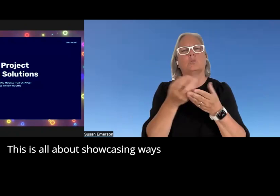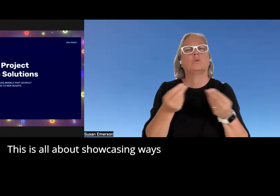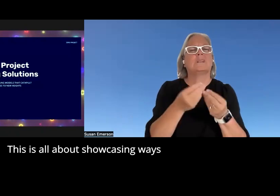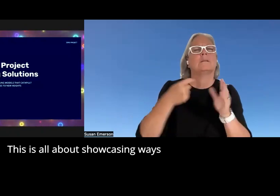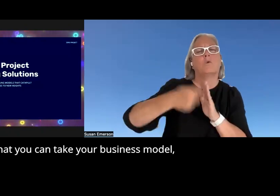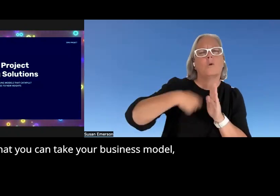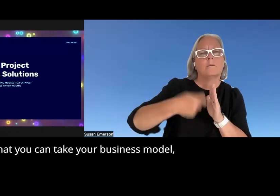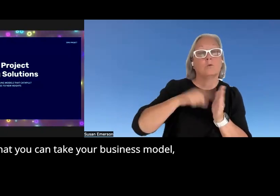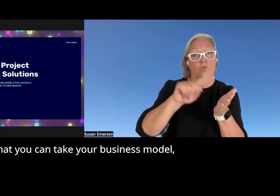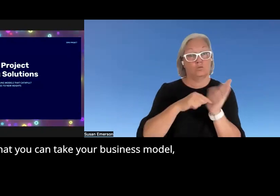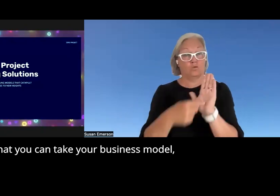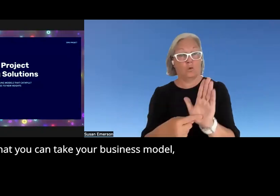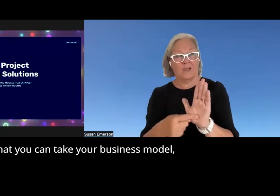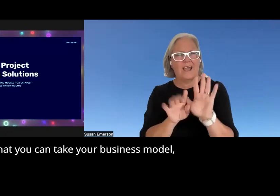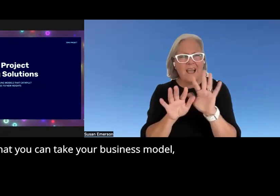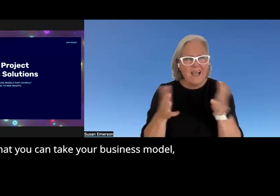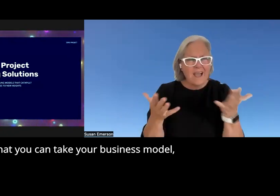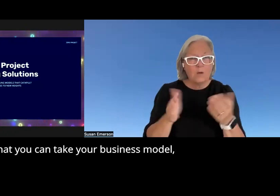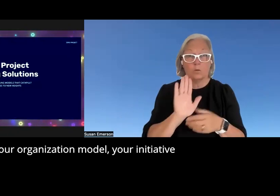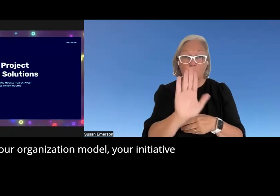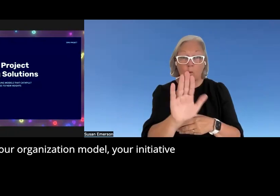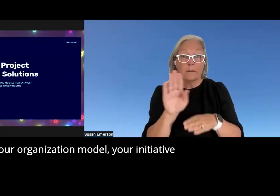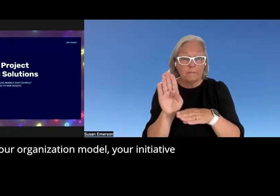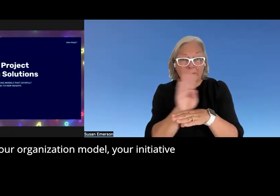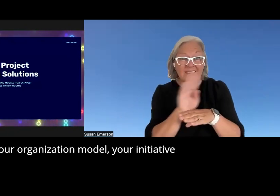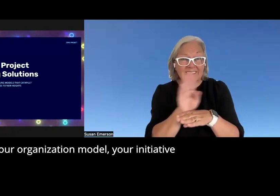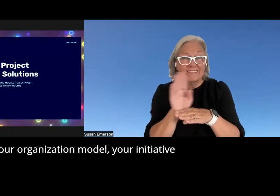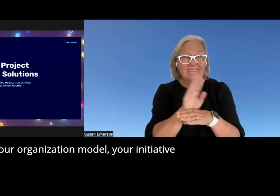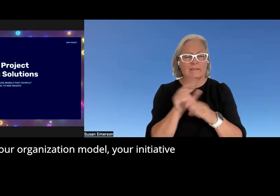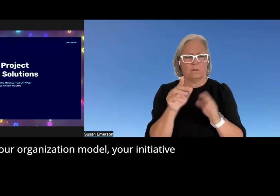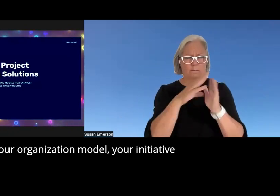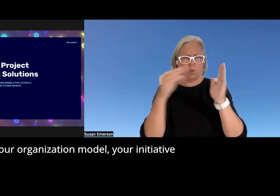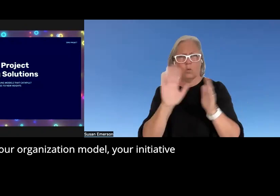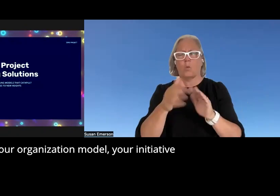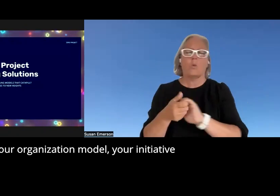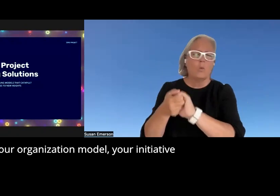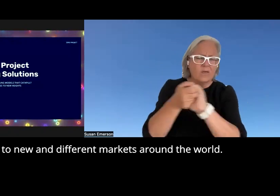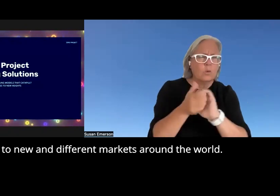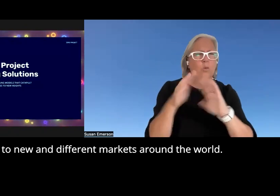ways that you can take your business model your organization model your initiative and bring it